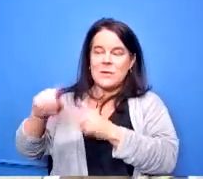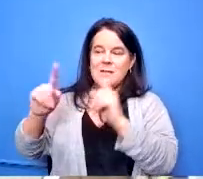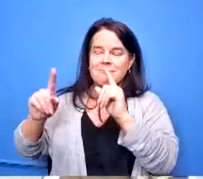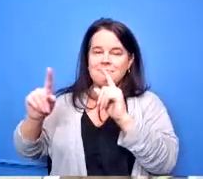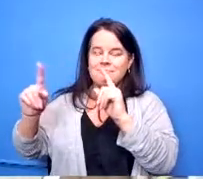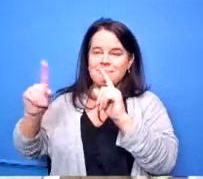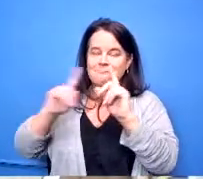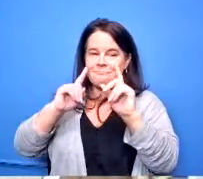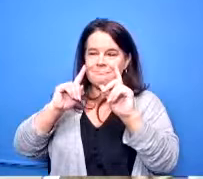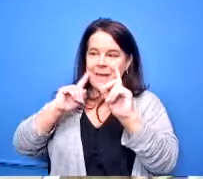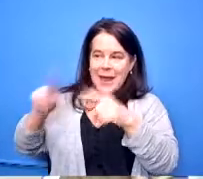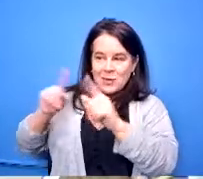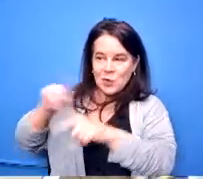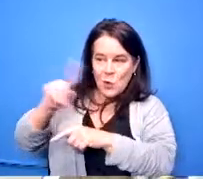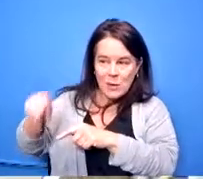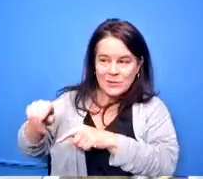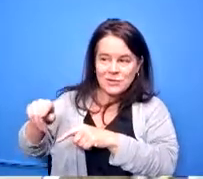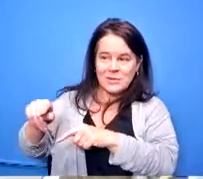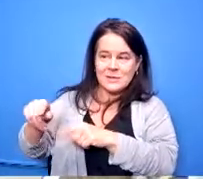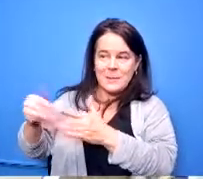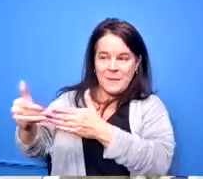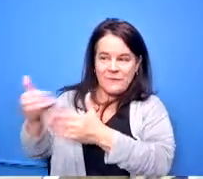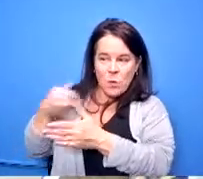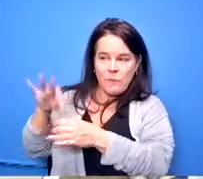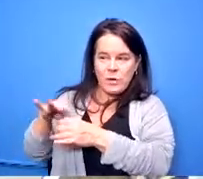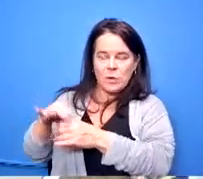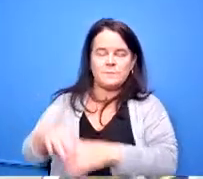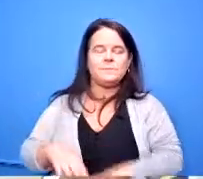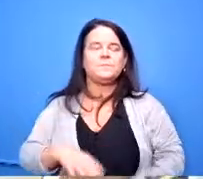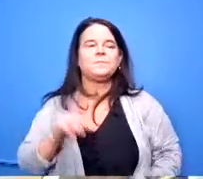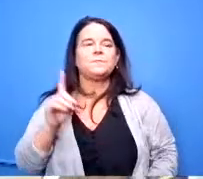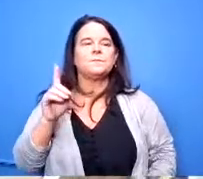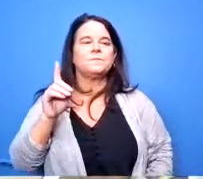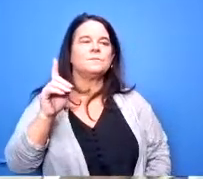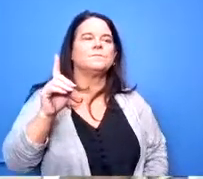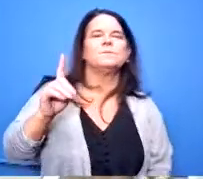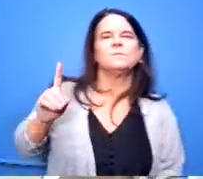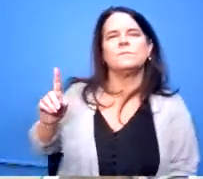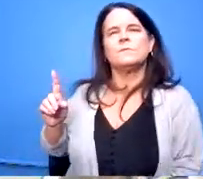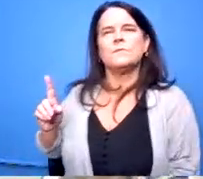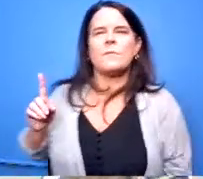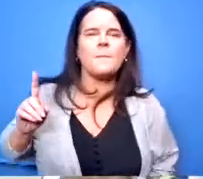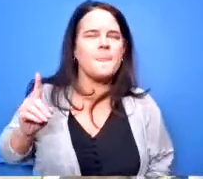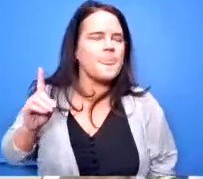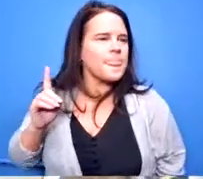but this is just a placeholder uh dr lolly before i ask there any other question i would ask that we